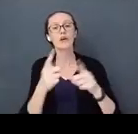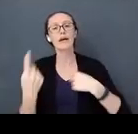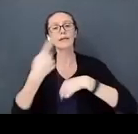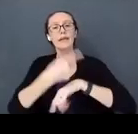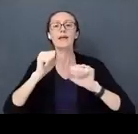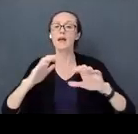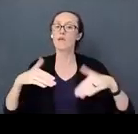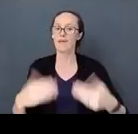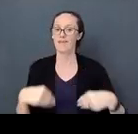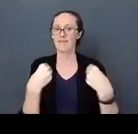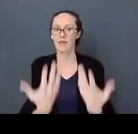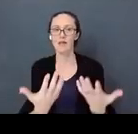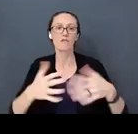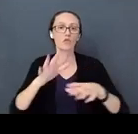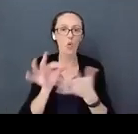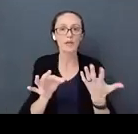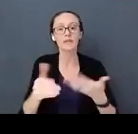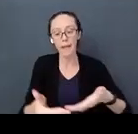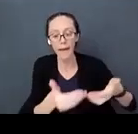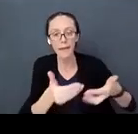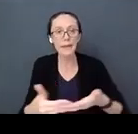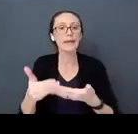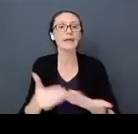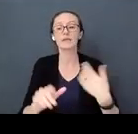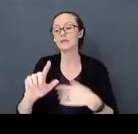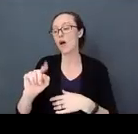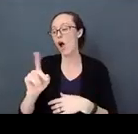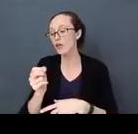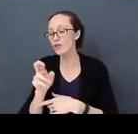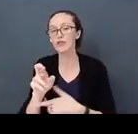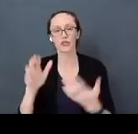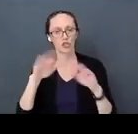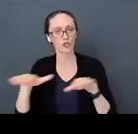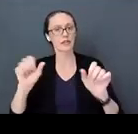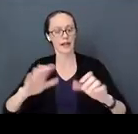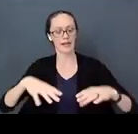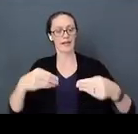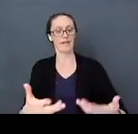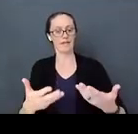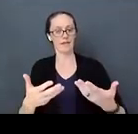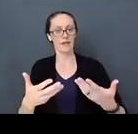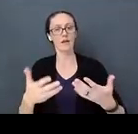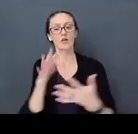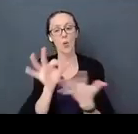and toddlers and children, give them some sense of power and control over their lives.